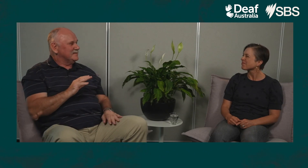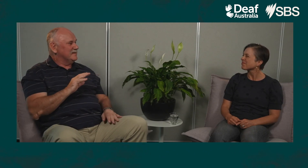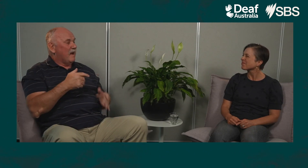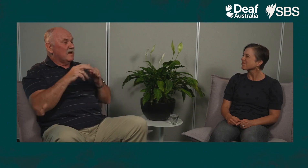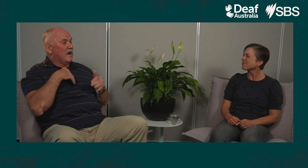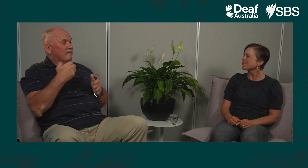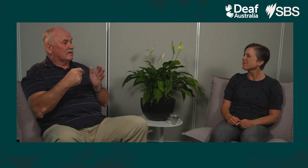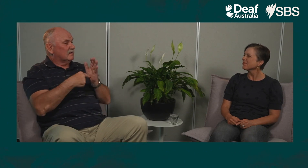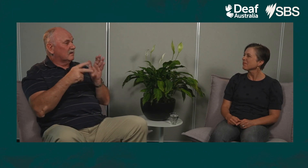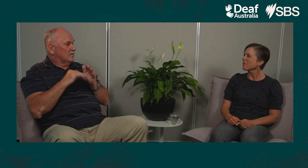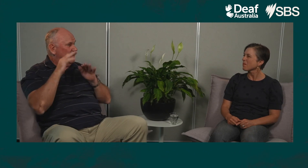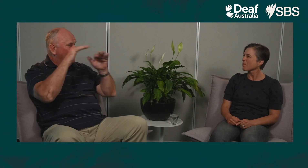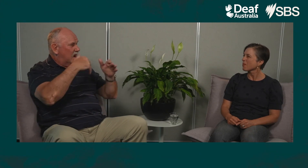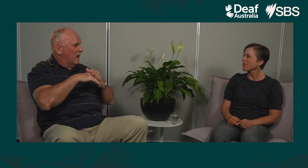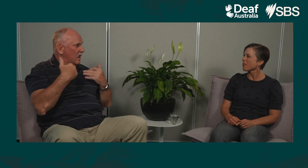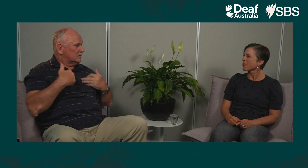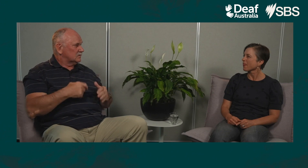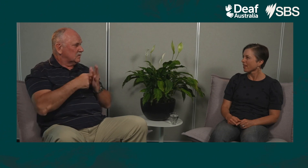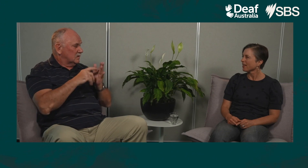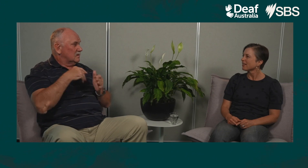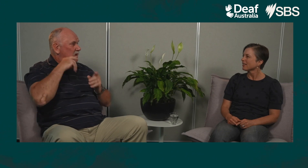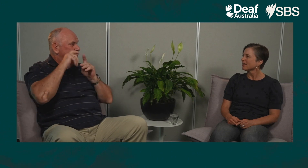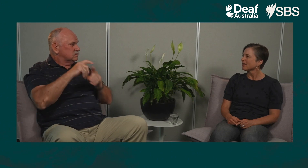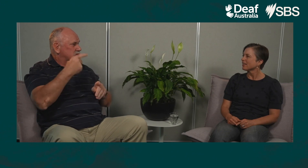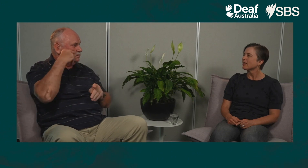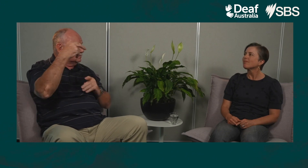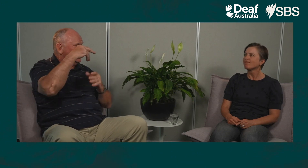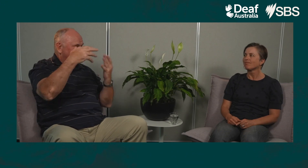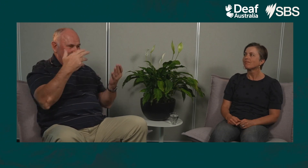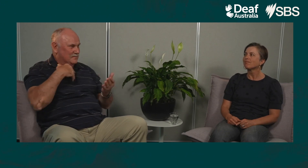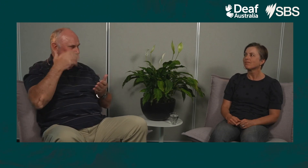If we were watching TV in the lounge room it would be a little bit difficult to see any visitors turn up.